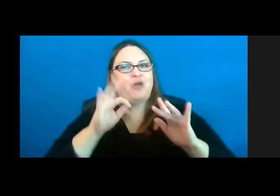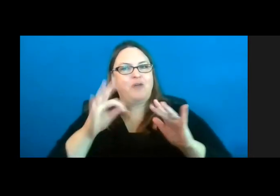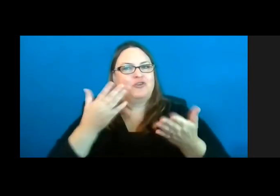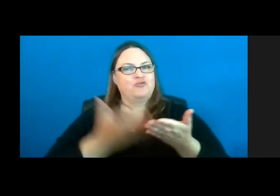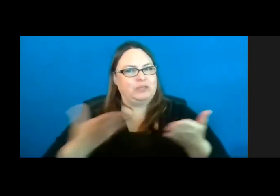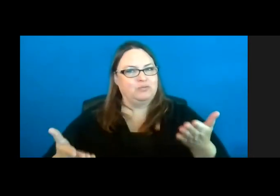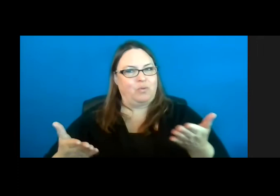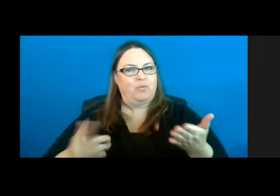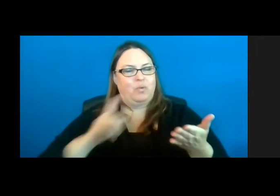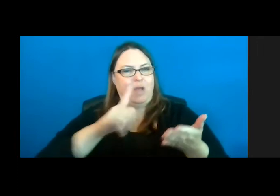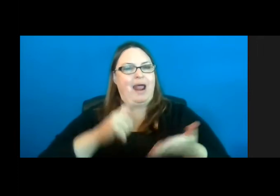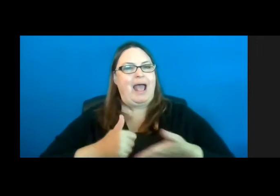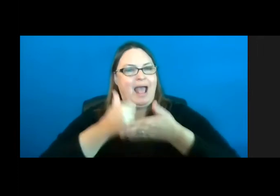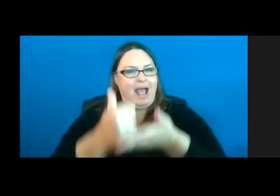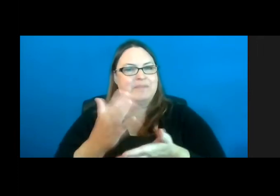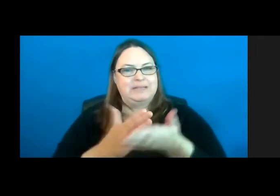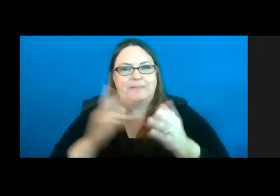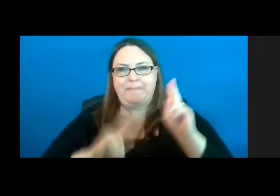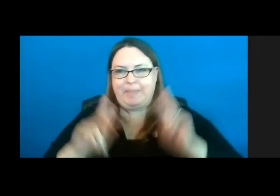that can really help some folks.